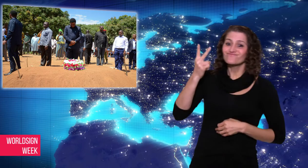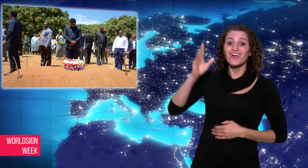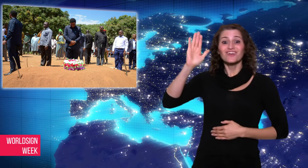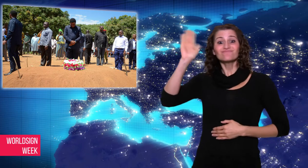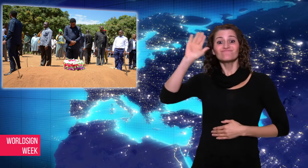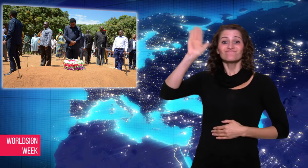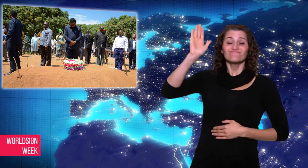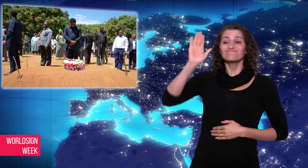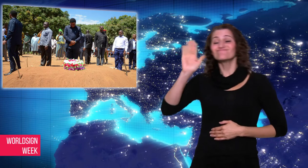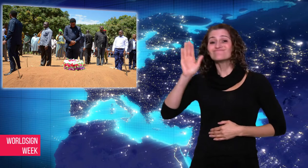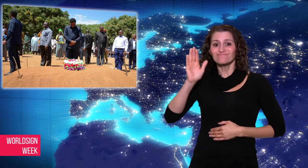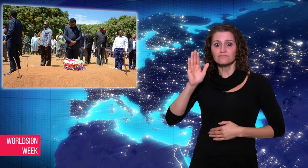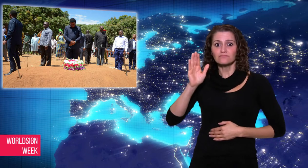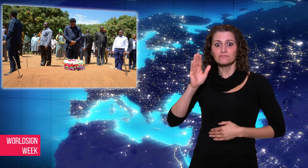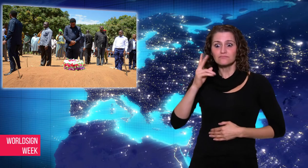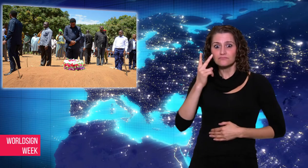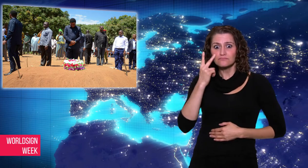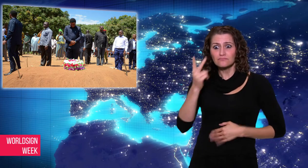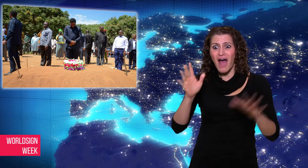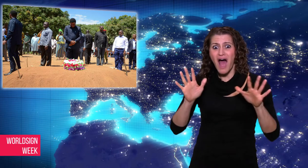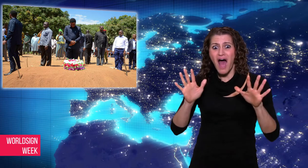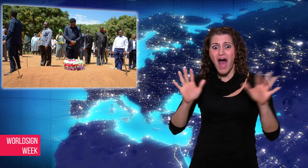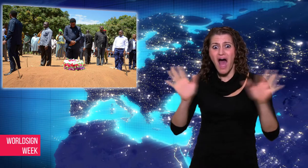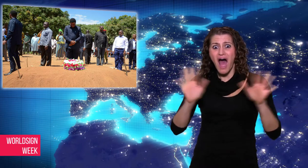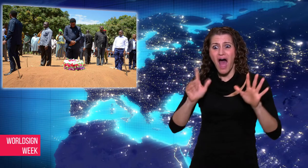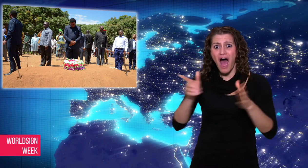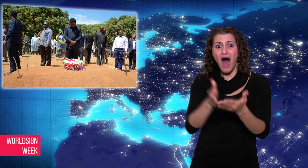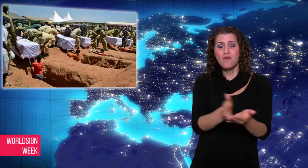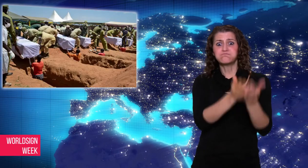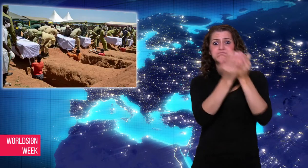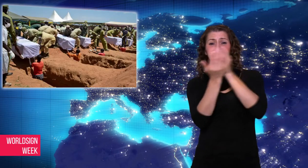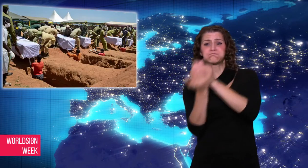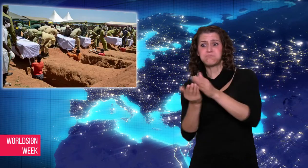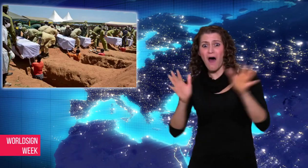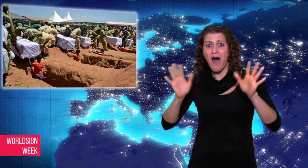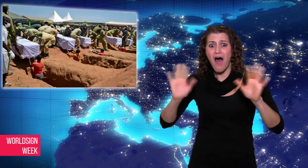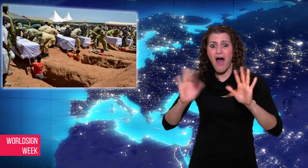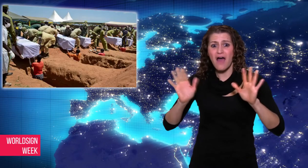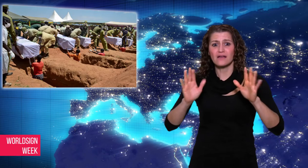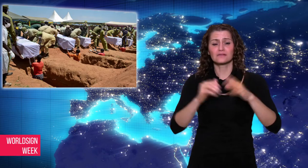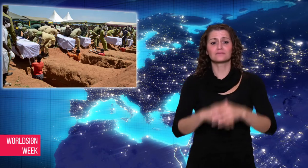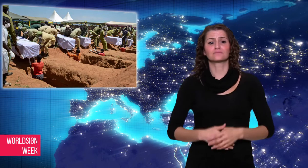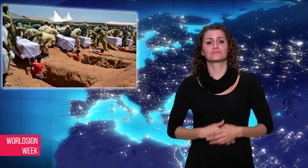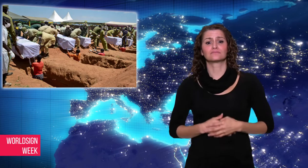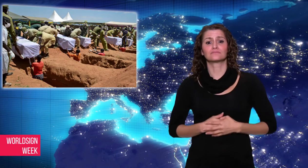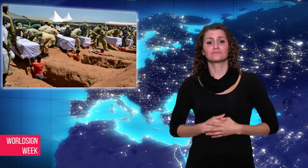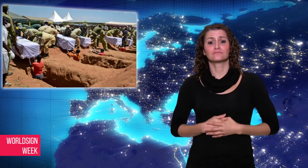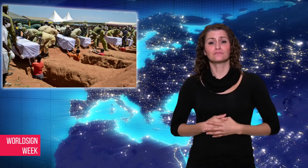dock. Witnesses on the shore